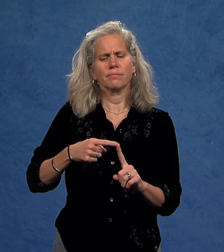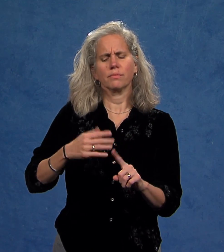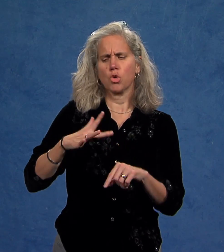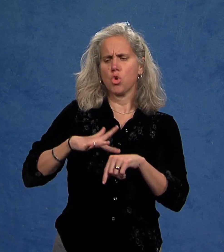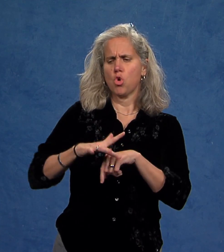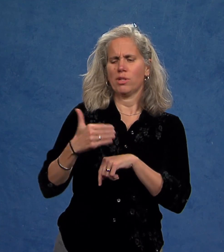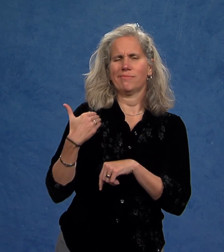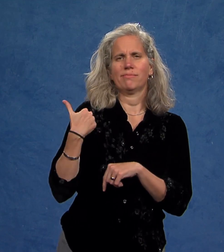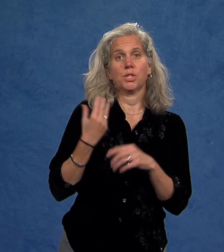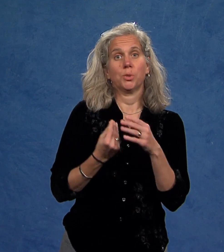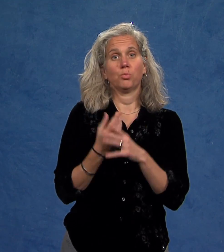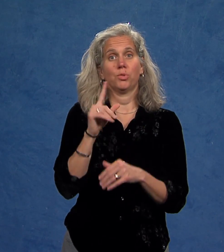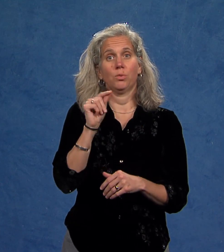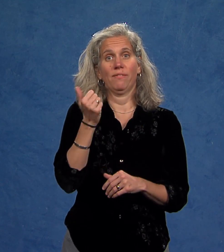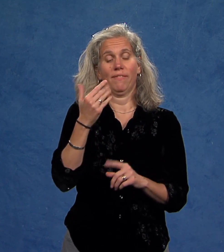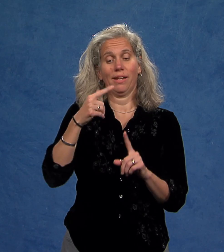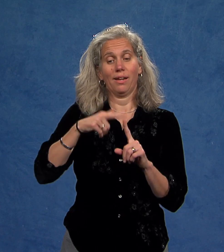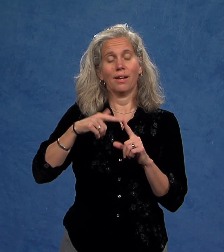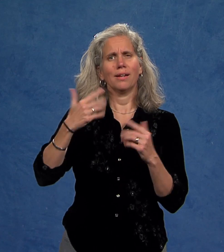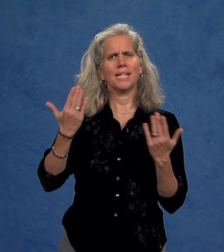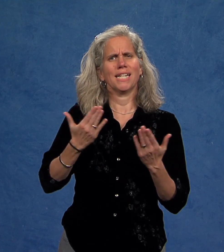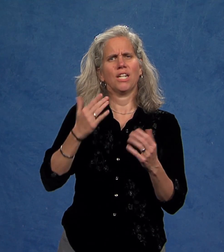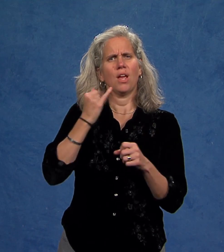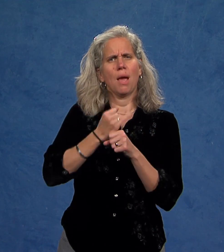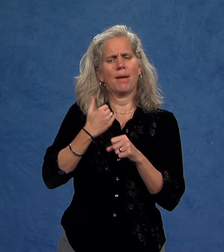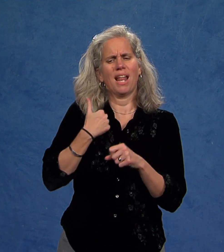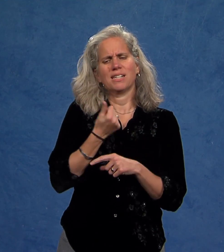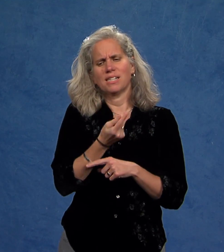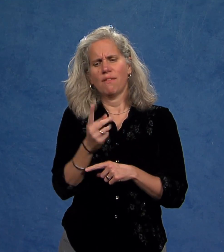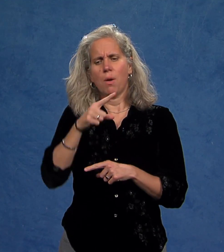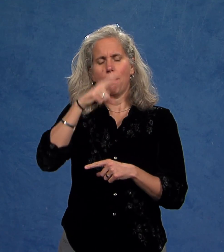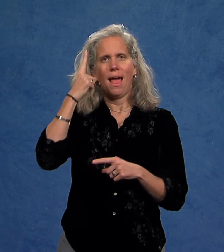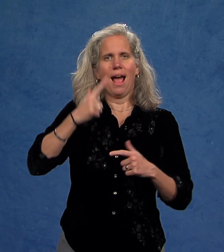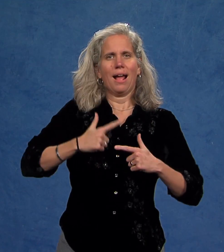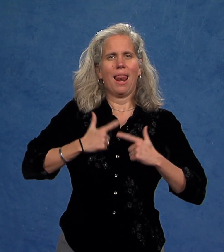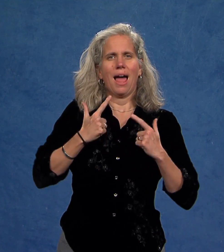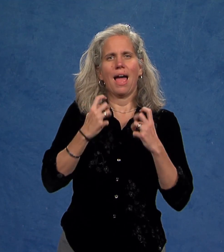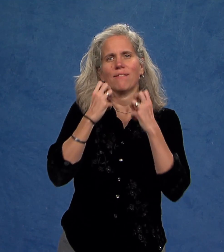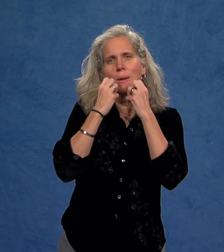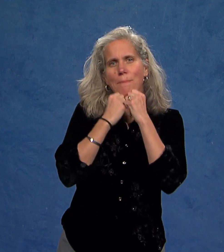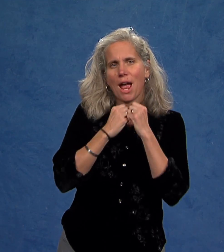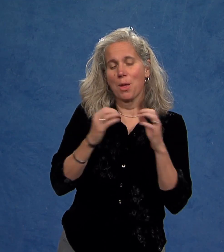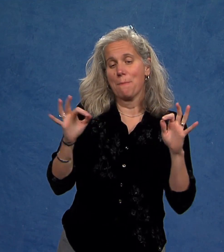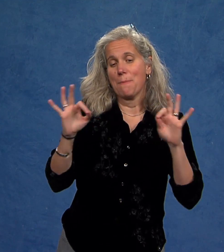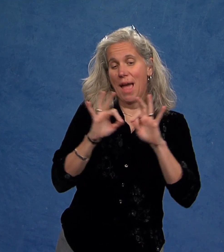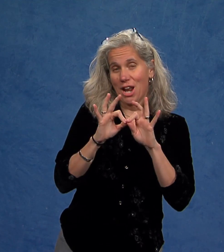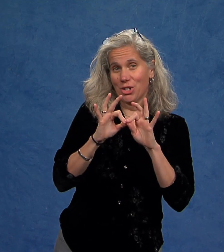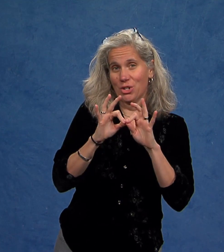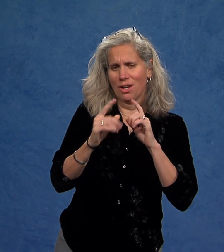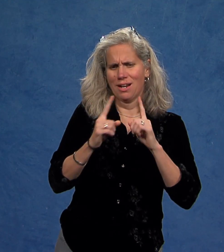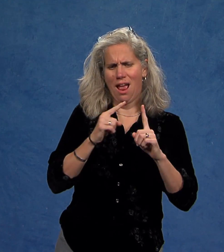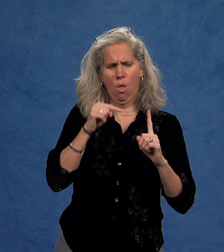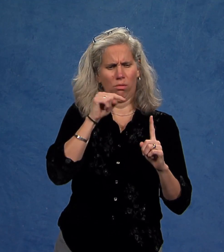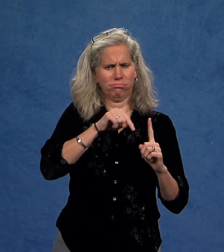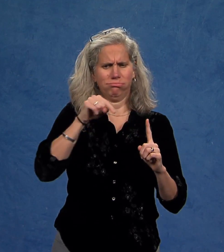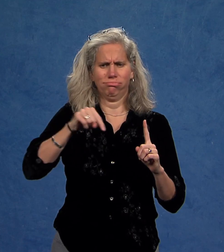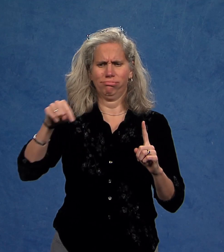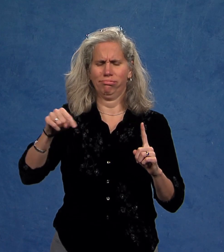In the spring of 2015, Gallaudet University had several dialogues on "Black Lives Matter."